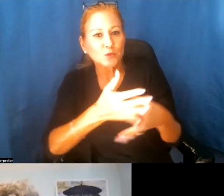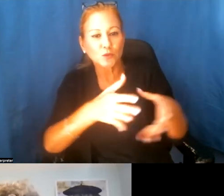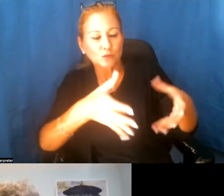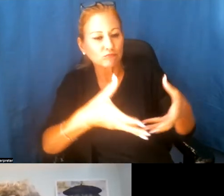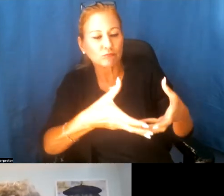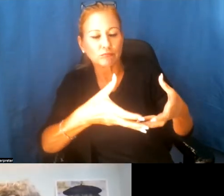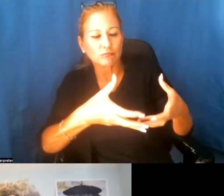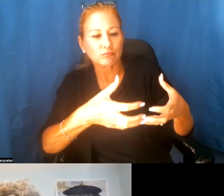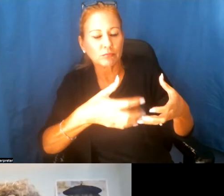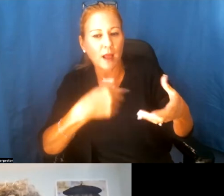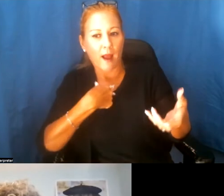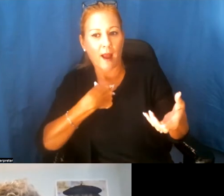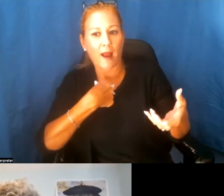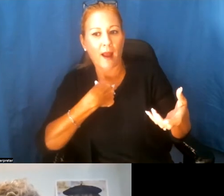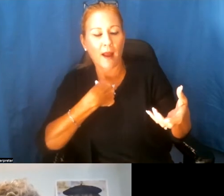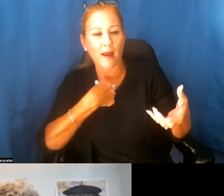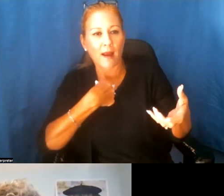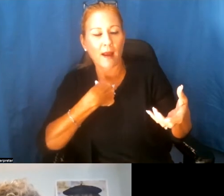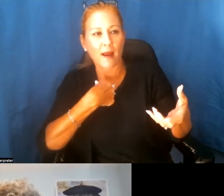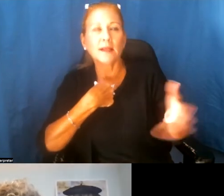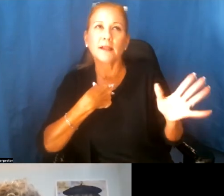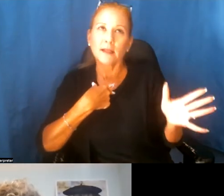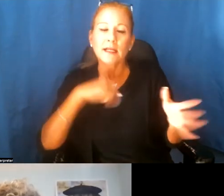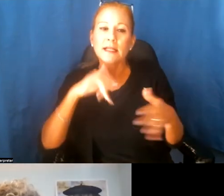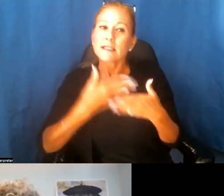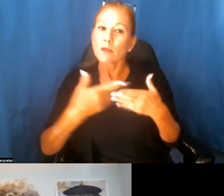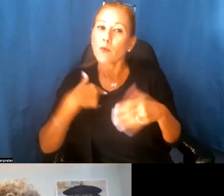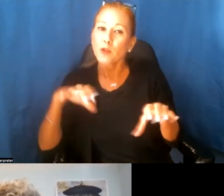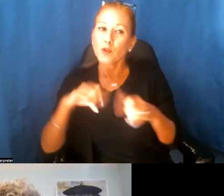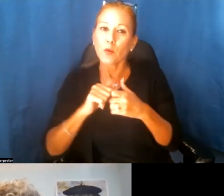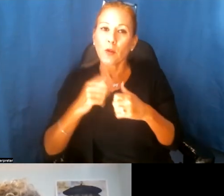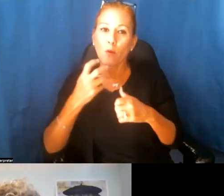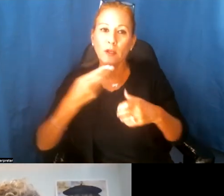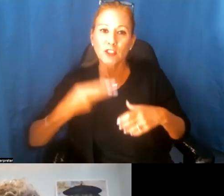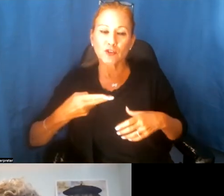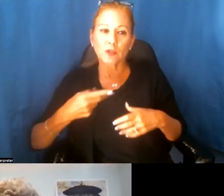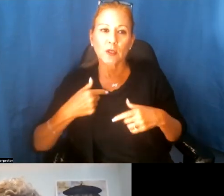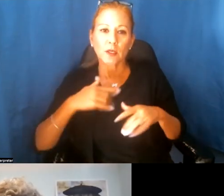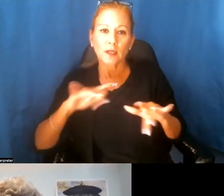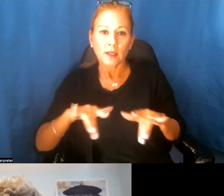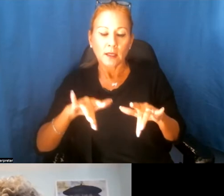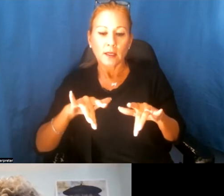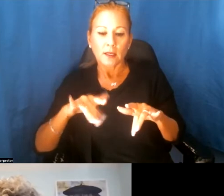I had to, you know- and this is something we do with oral history. Oral history, really, before